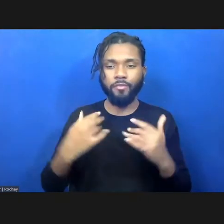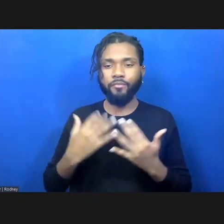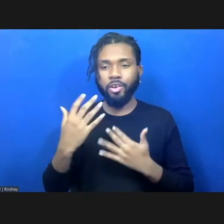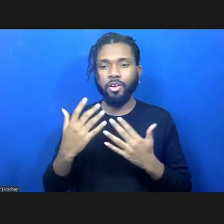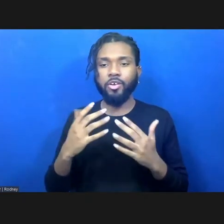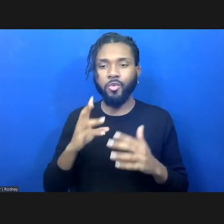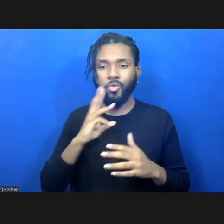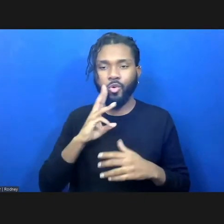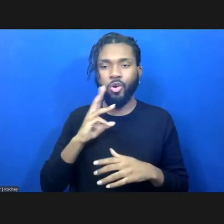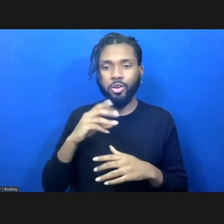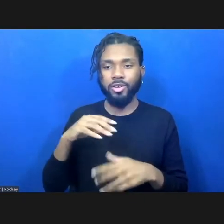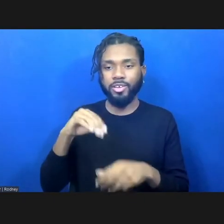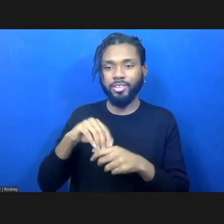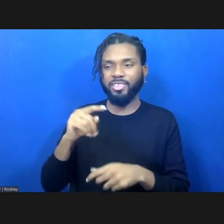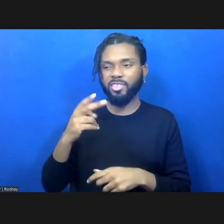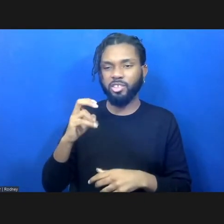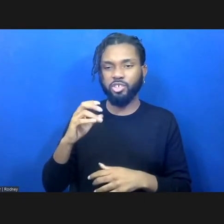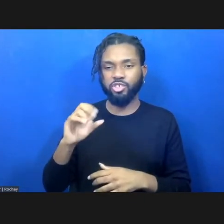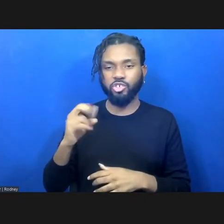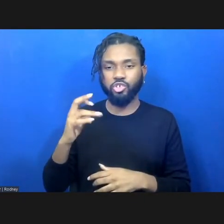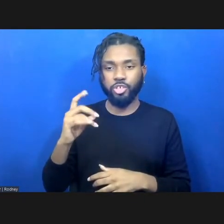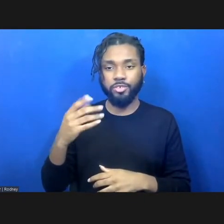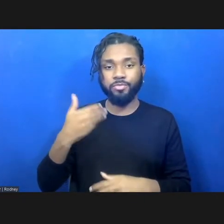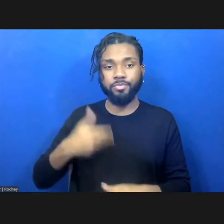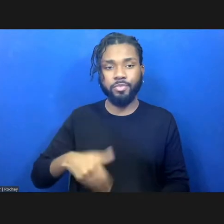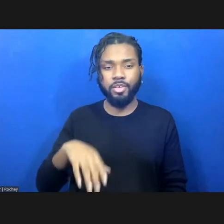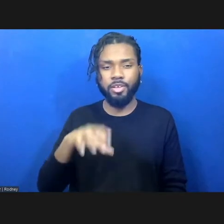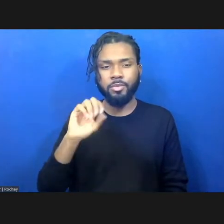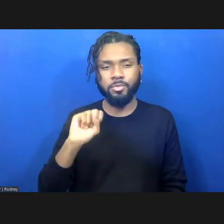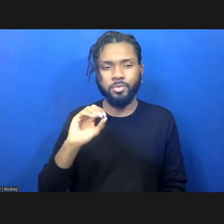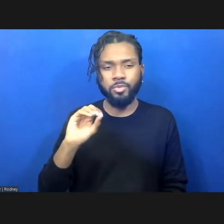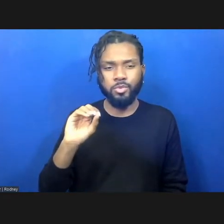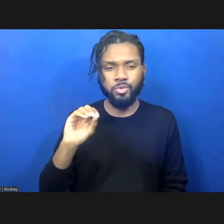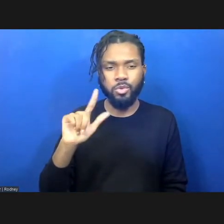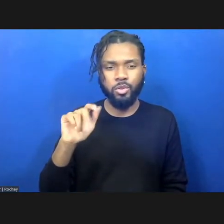My name is Solana Chehtman and I'm the director of civic programs here at The Shed